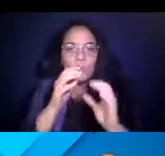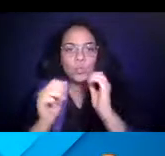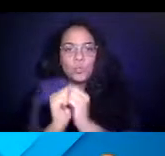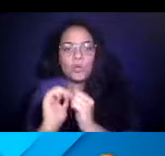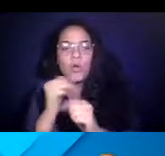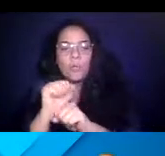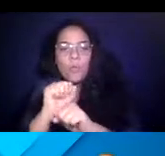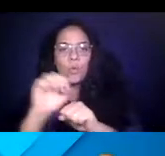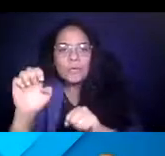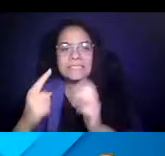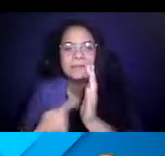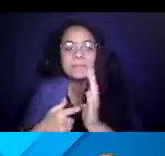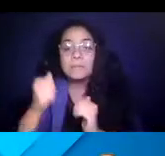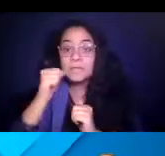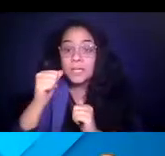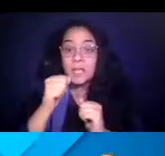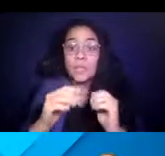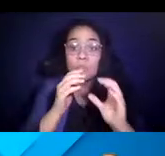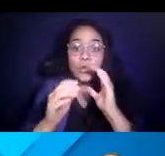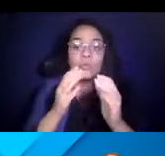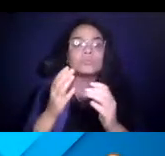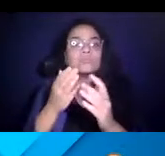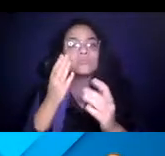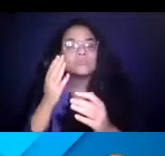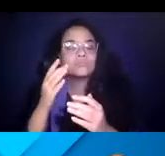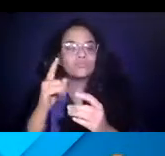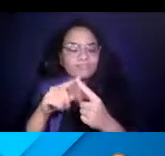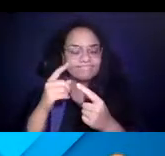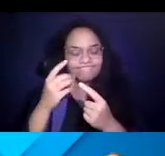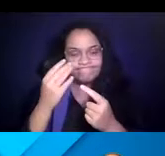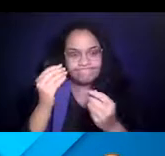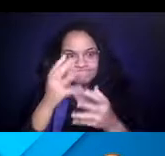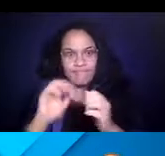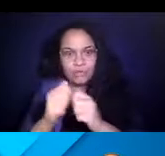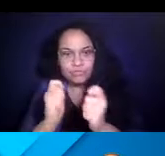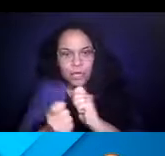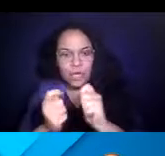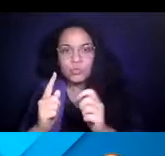sometimes, daily communications through the pandemic to let 14:49:27 them know how things were changing, what we as a management team were doing to